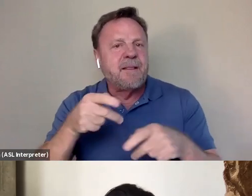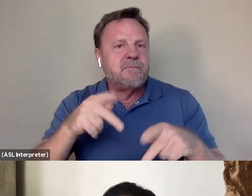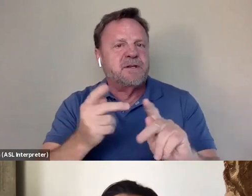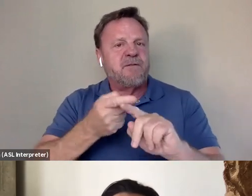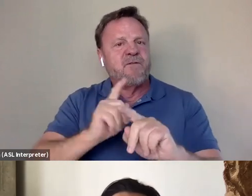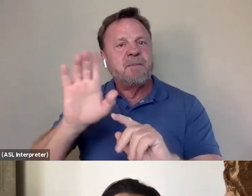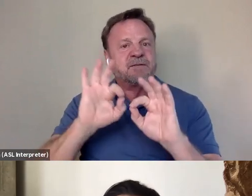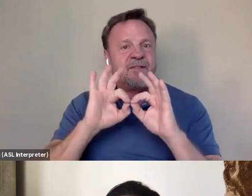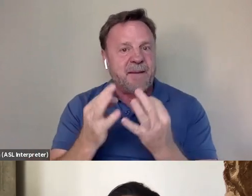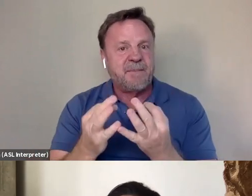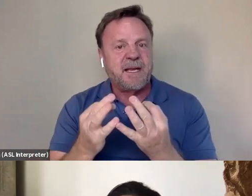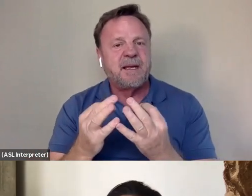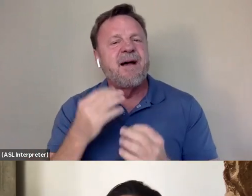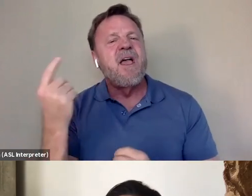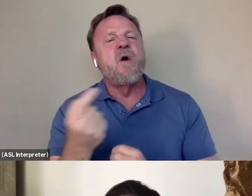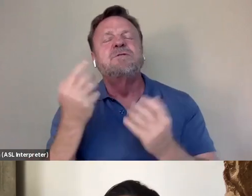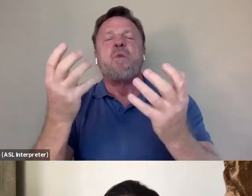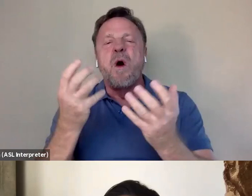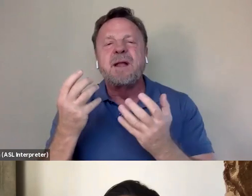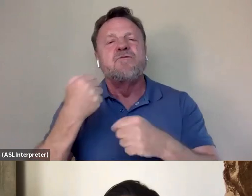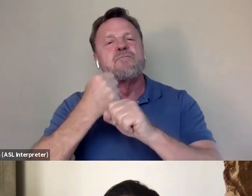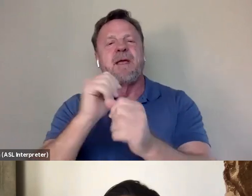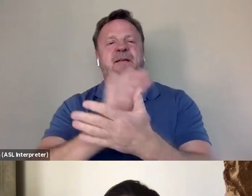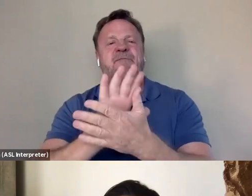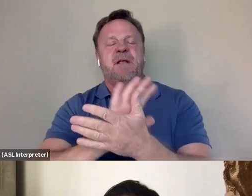and I always wanted to make a film that wasn't necessarily,